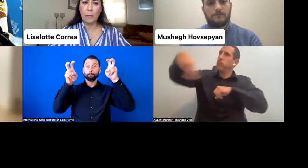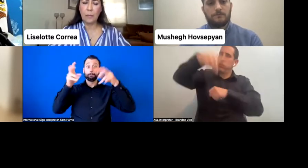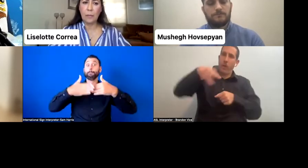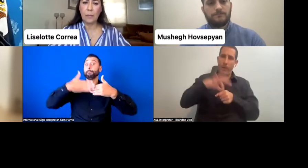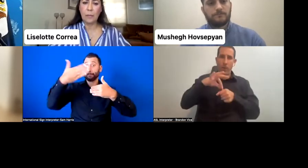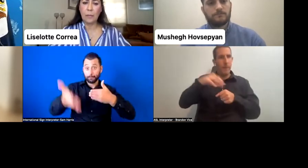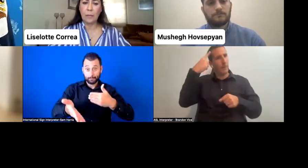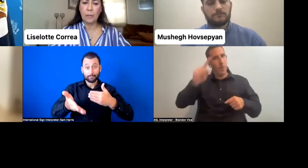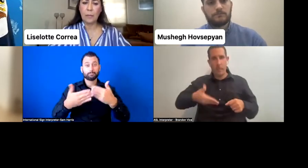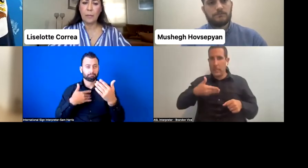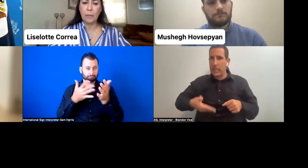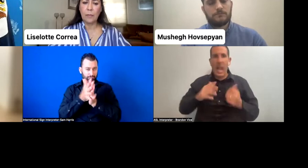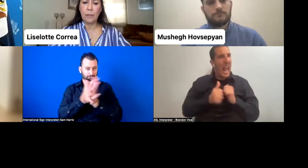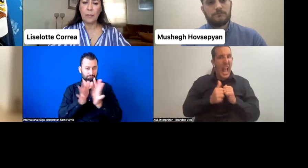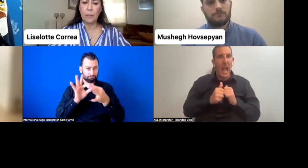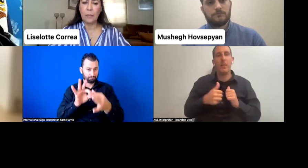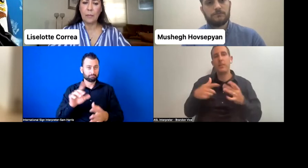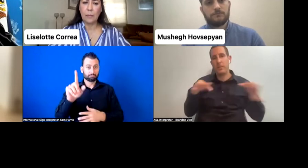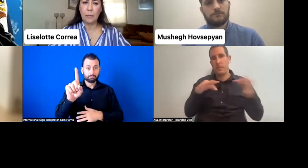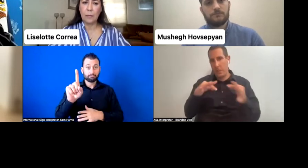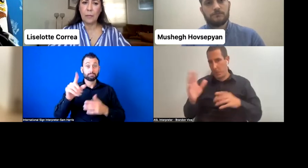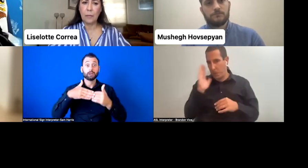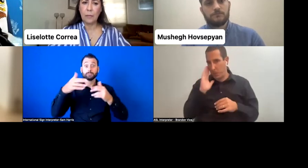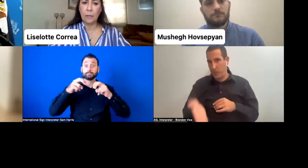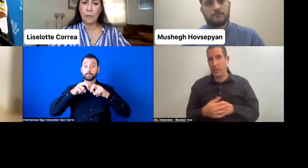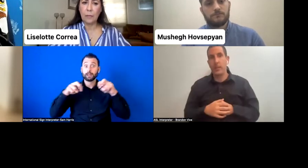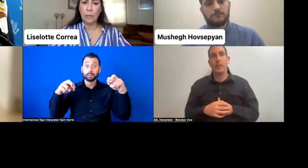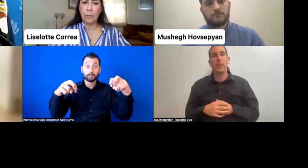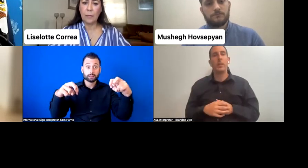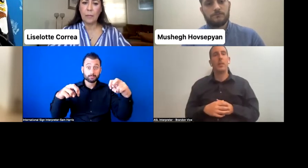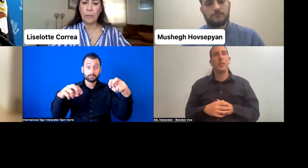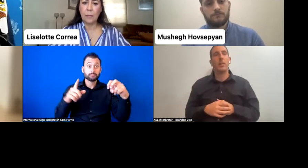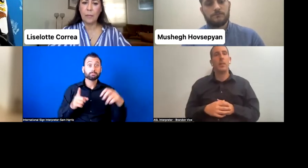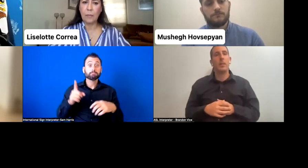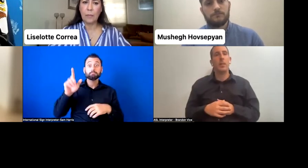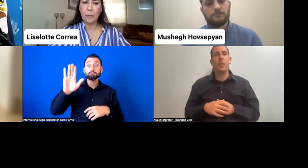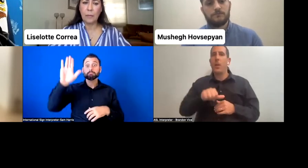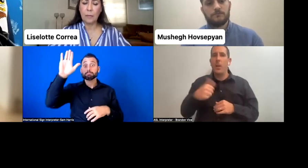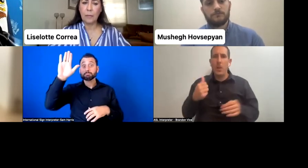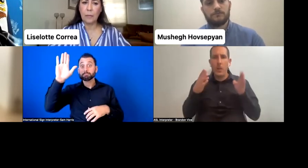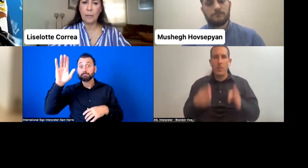But before we do that, the other hand that was raised, if we can call on that person that would be lovely.